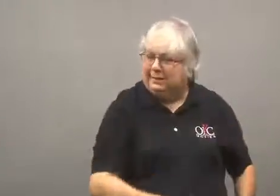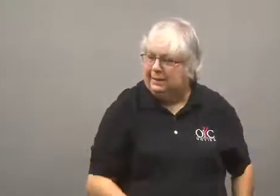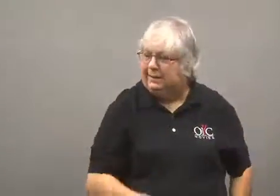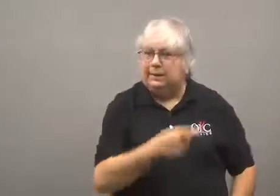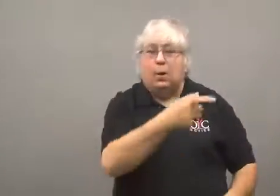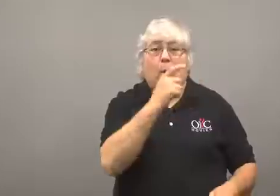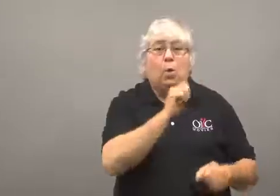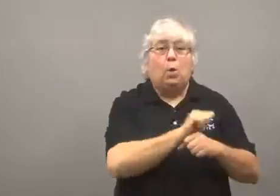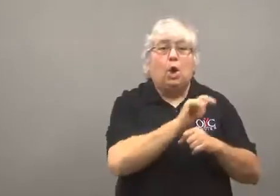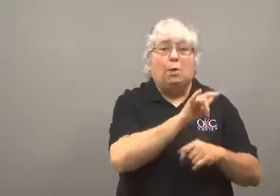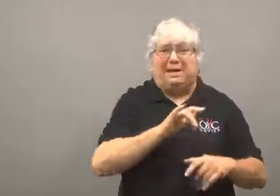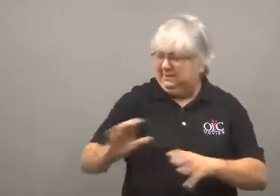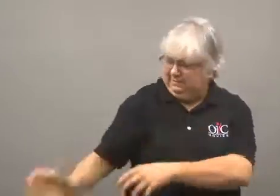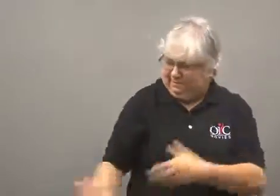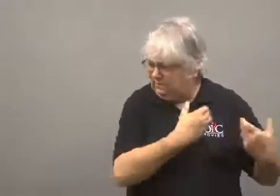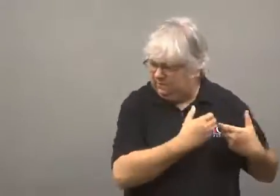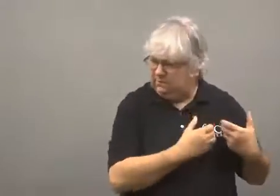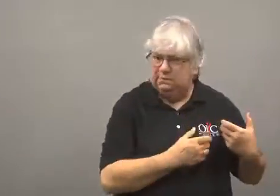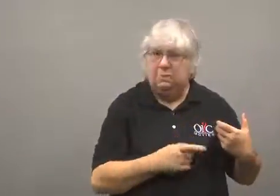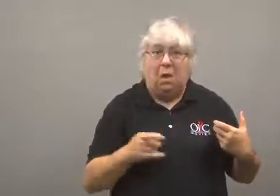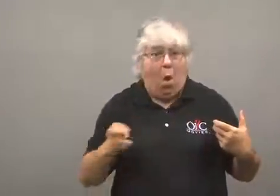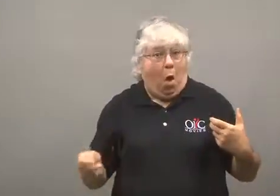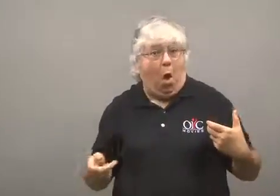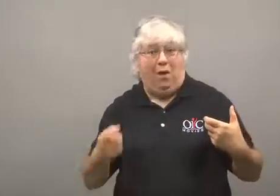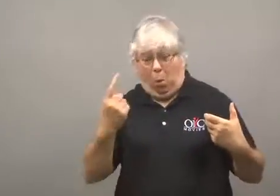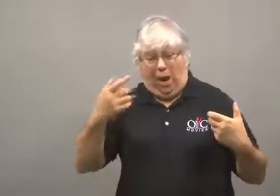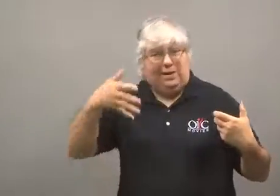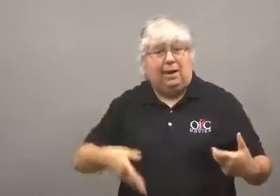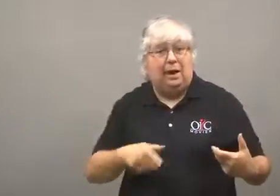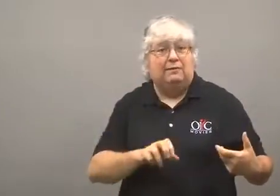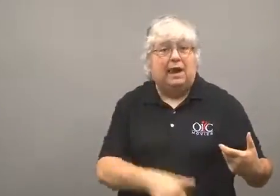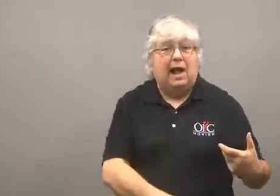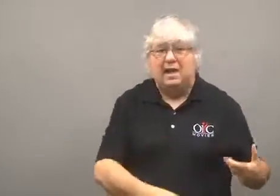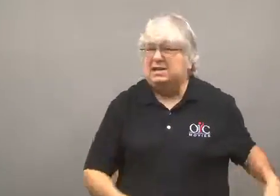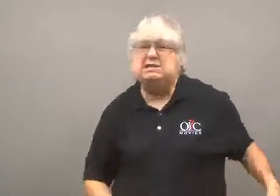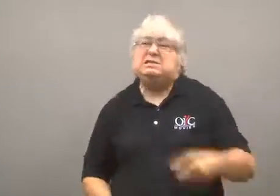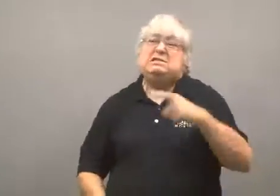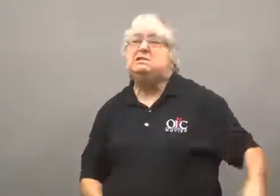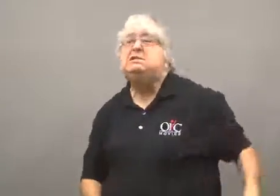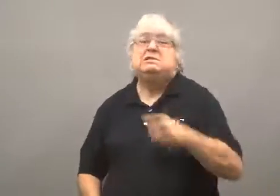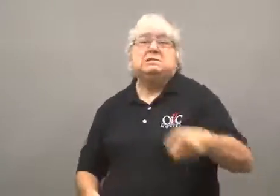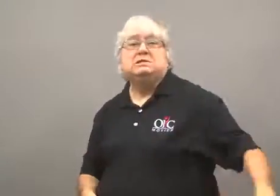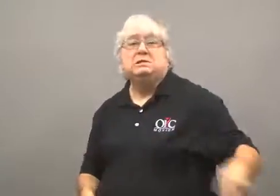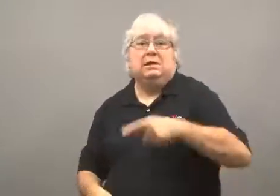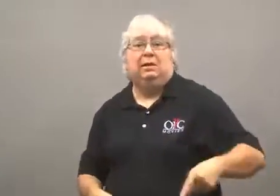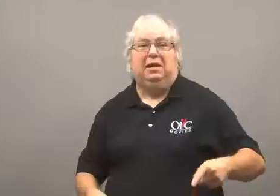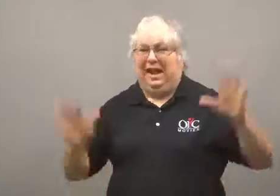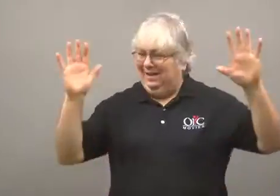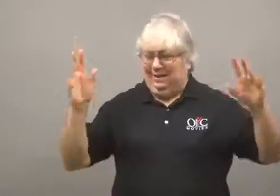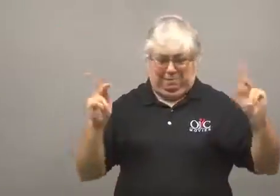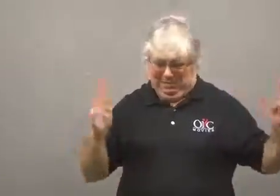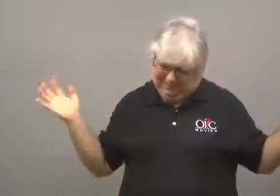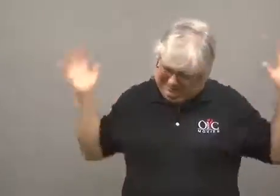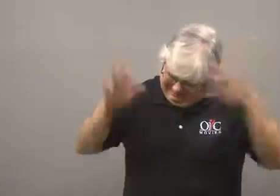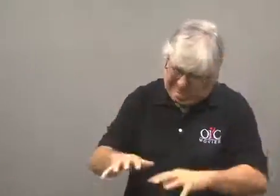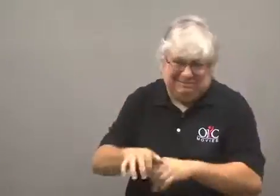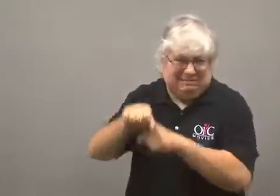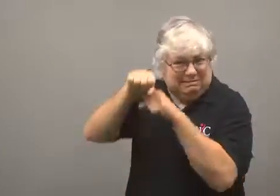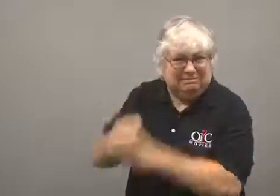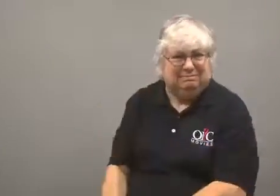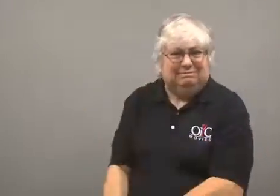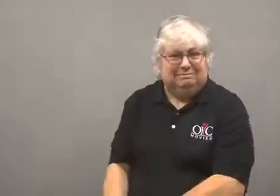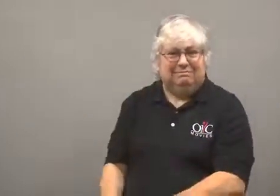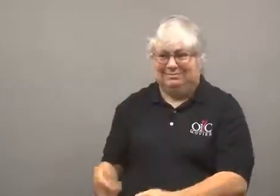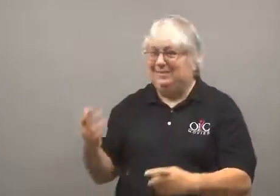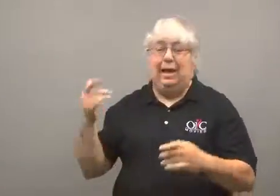The flight crew took the leg away from her. She then started kicking with her remaining leg.